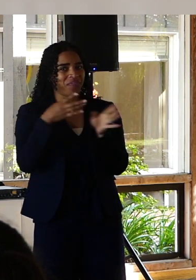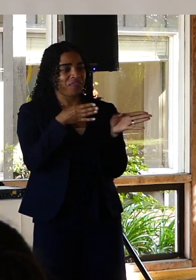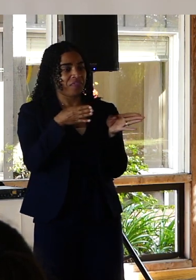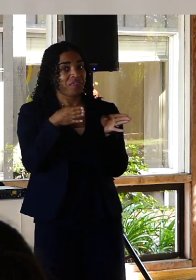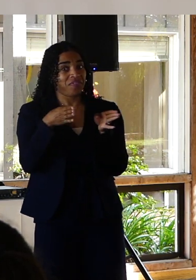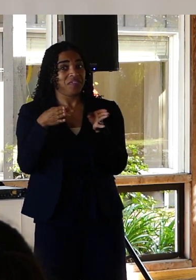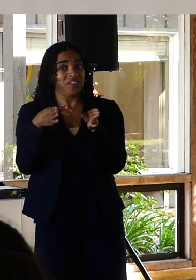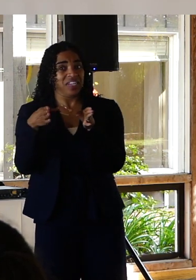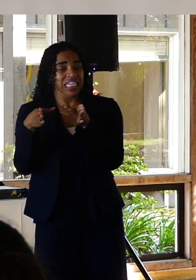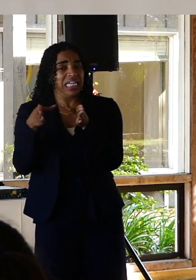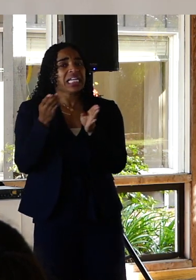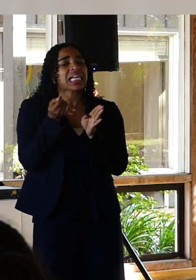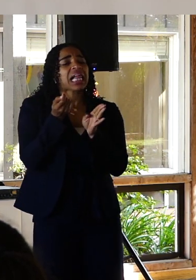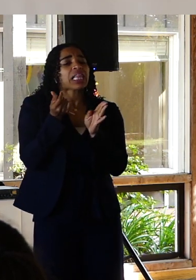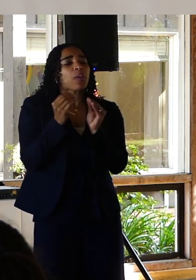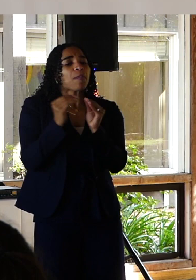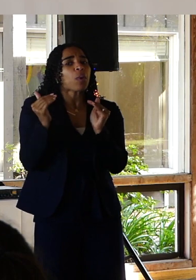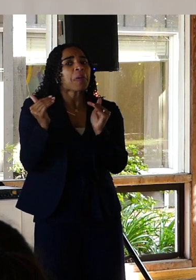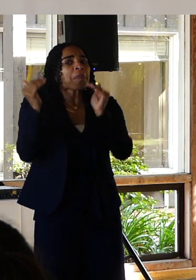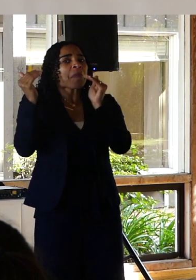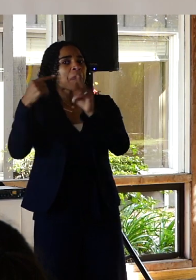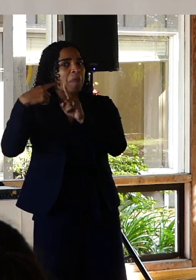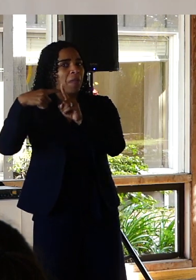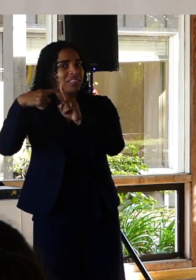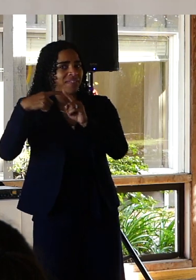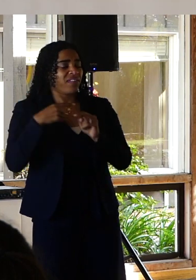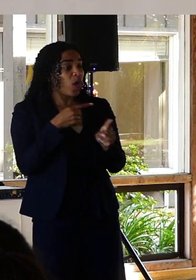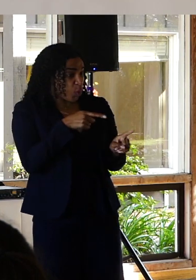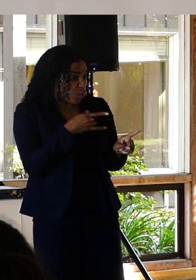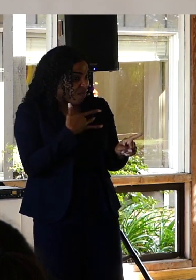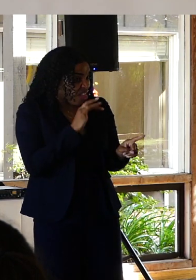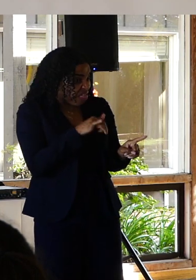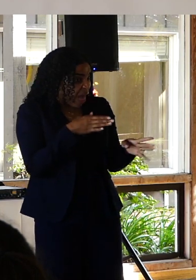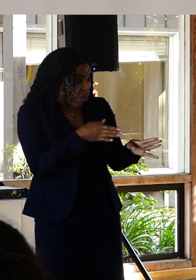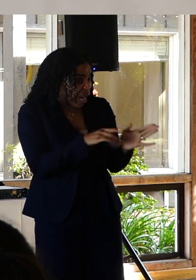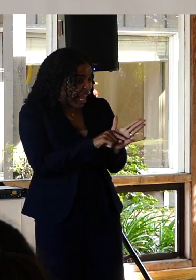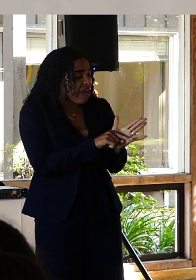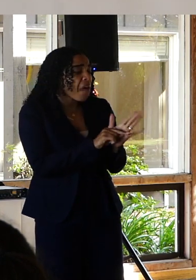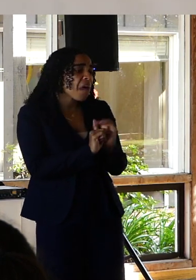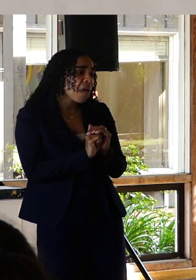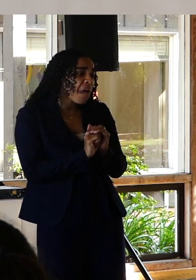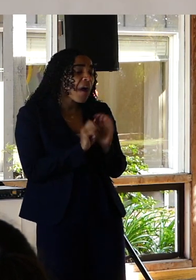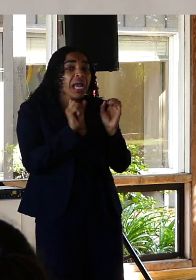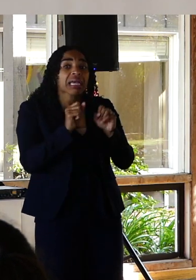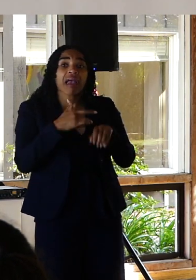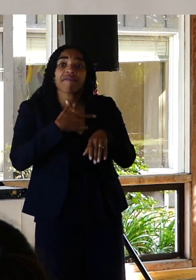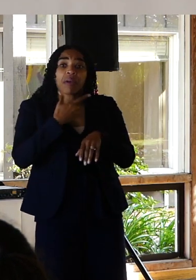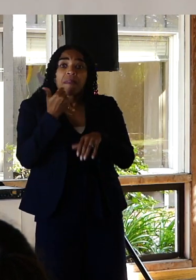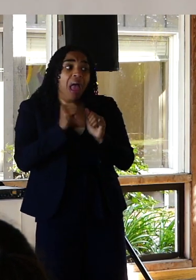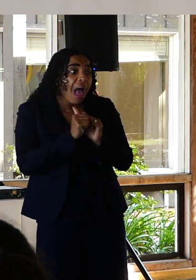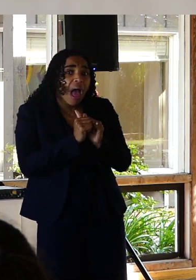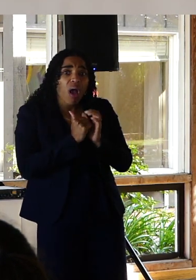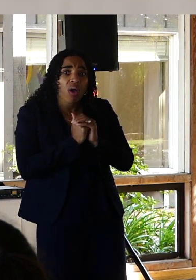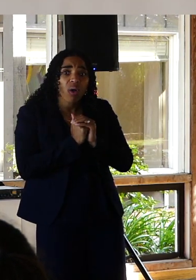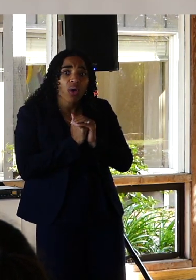onto a slightly more positive or effective or productive topic. Finally don't